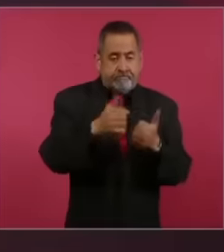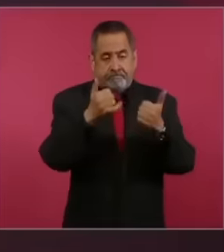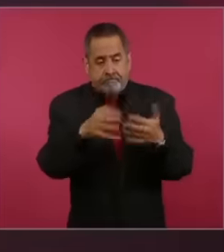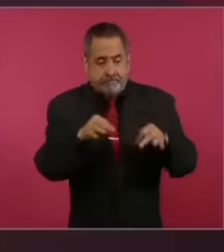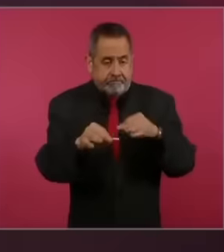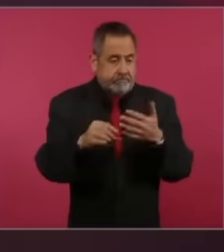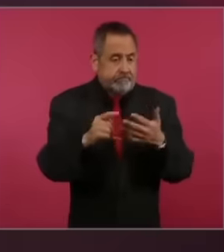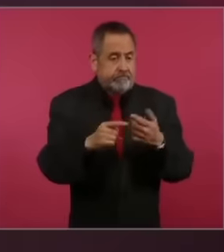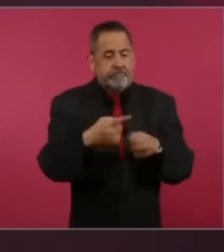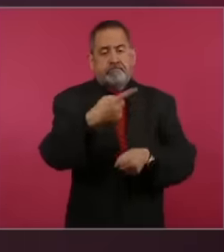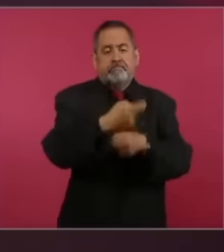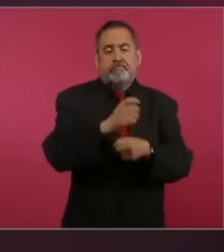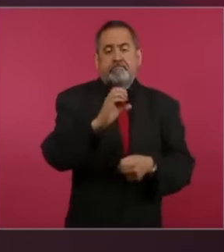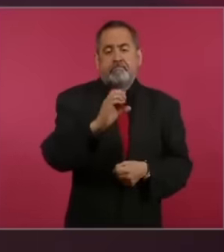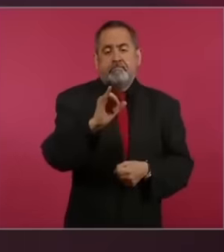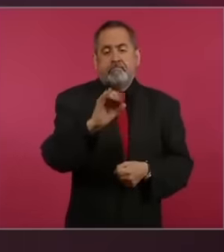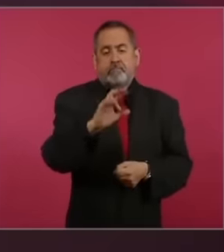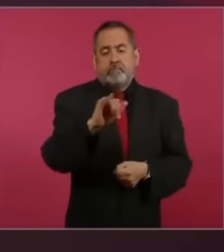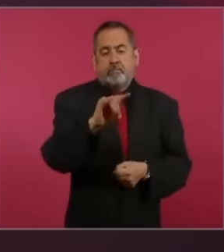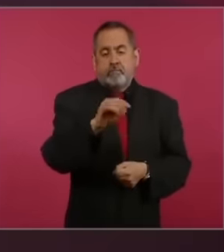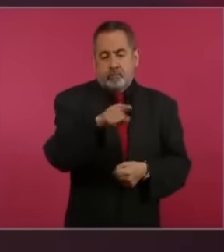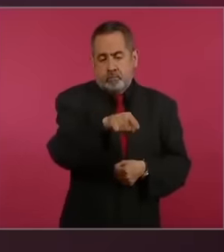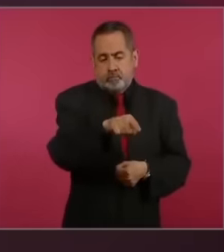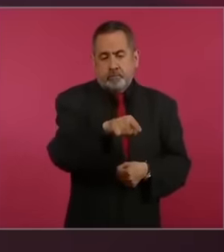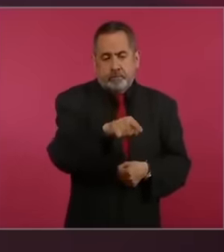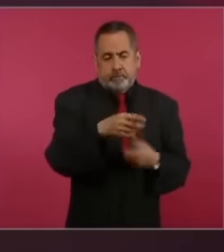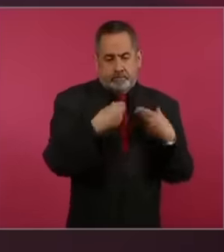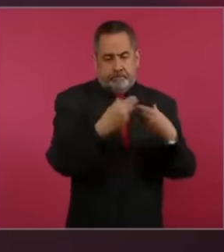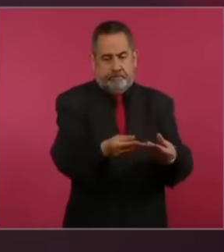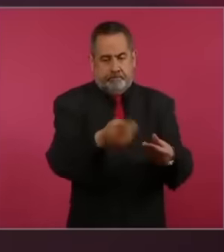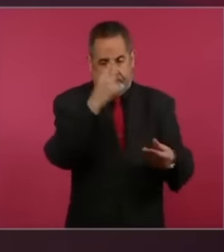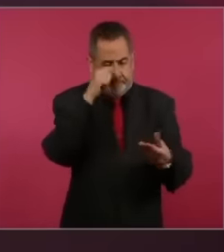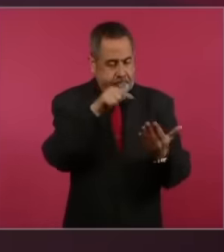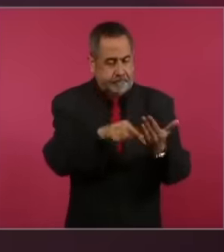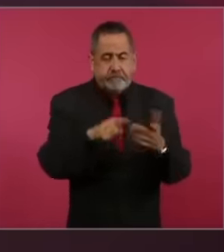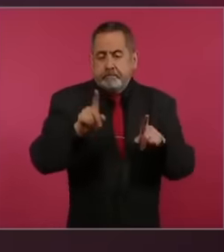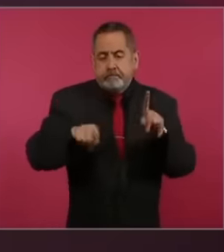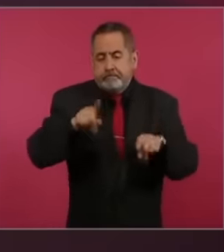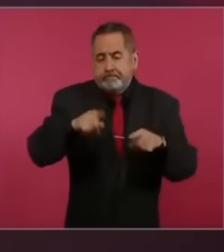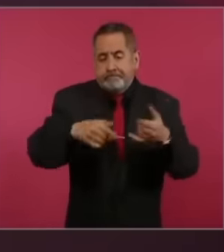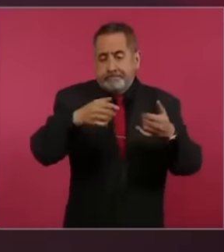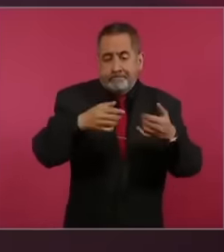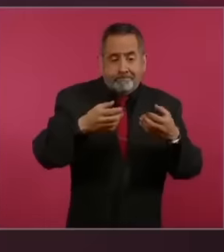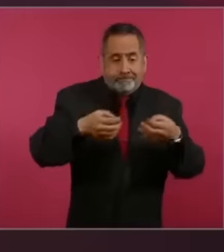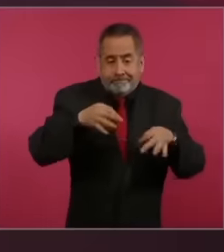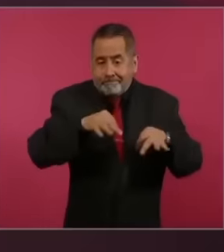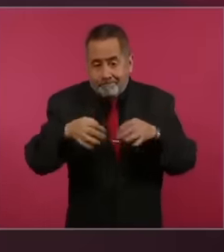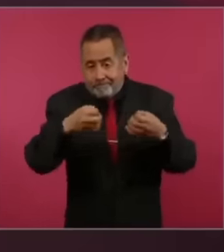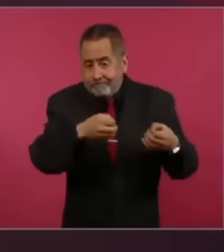circuit, which is where these matters are, can have in their hands and can organize these